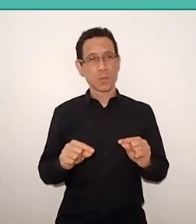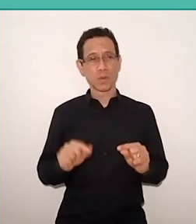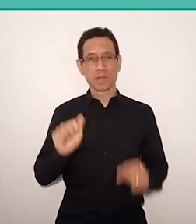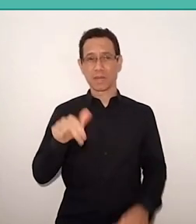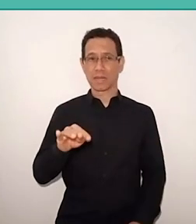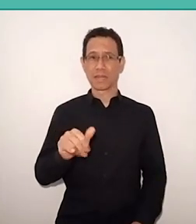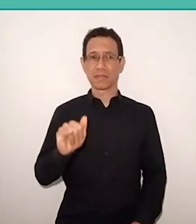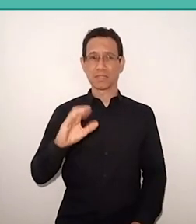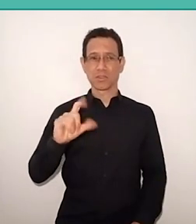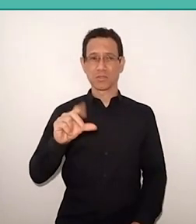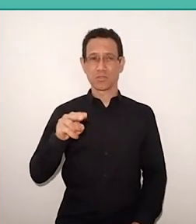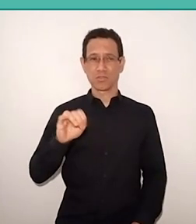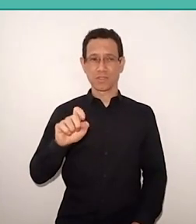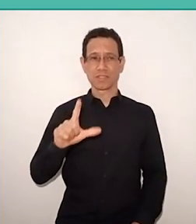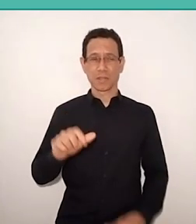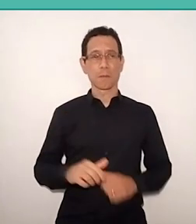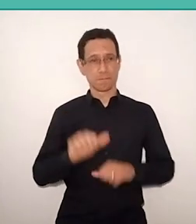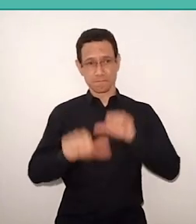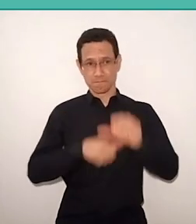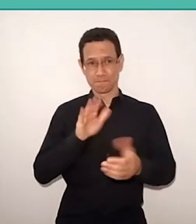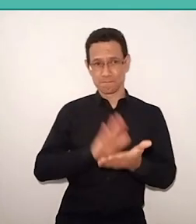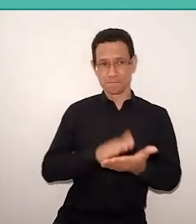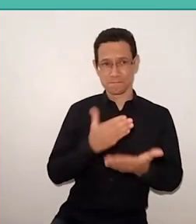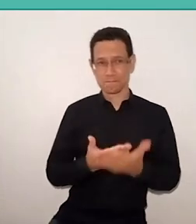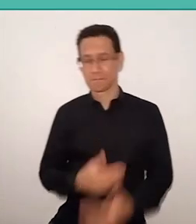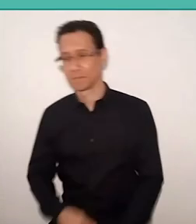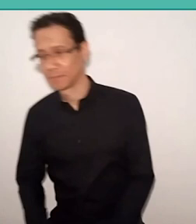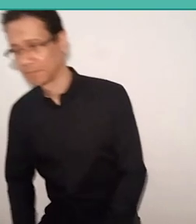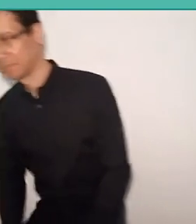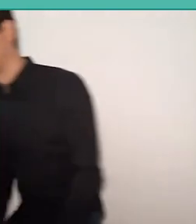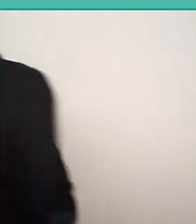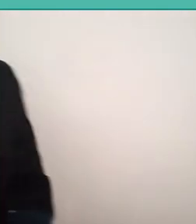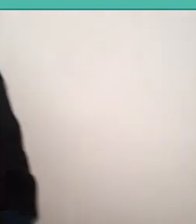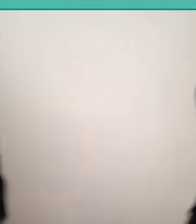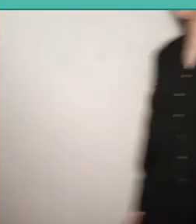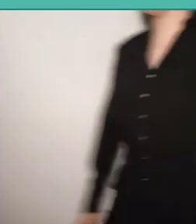So I see we have to remember, at the time that Freire